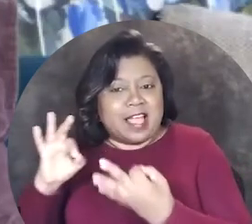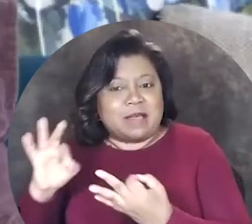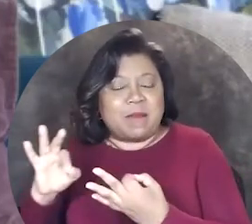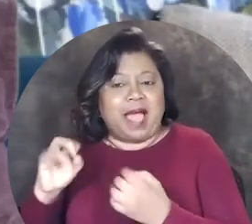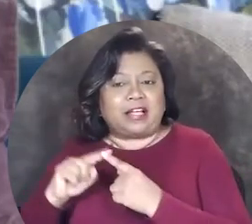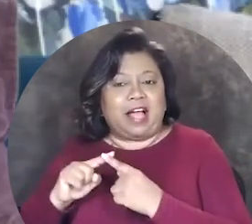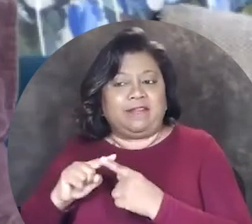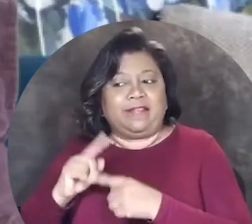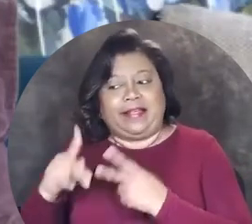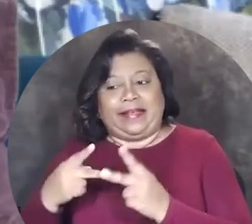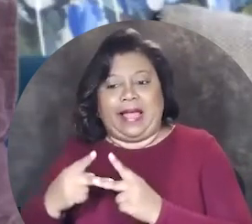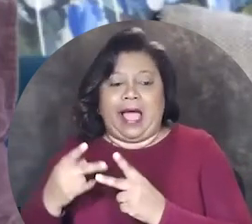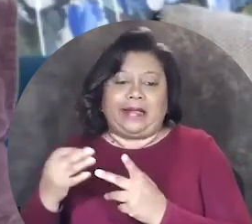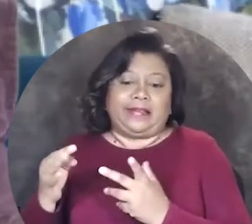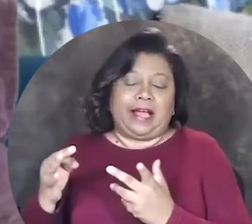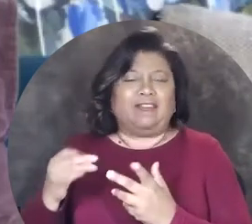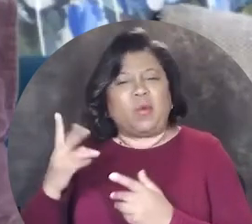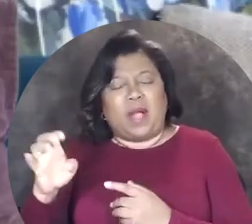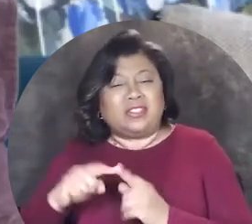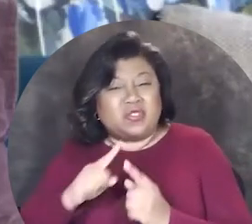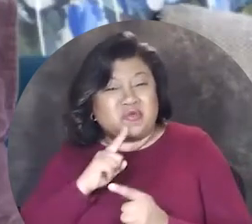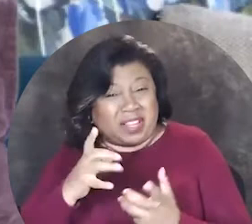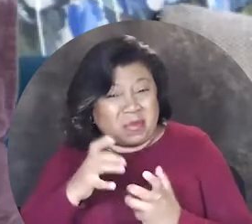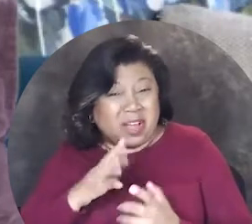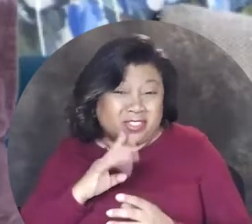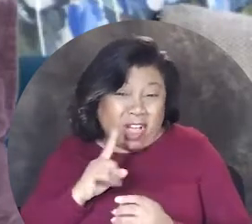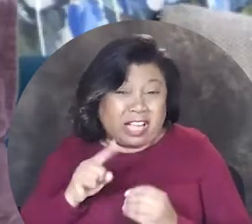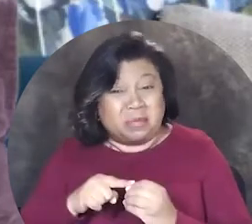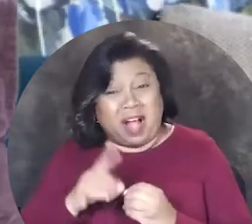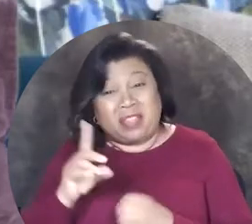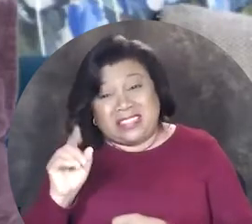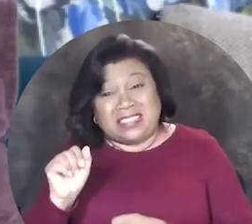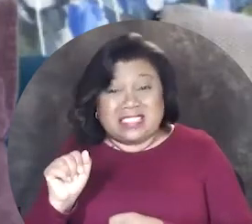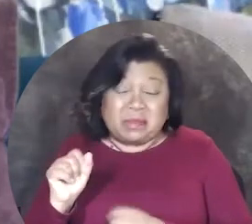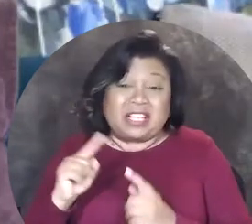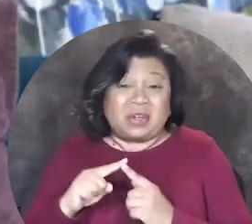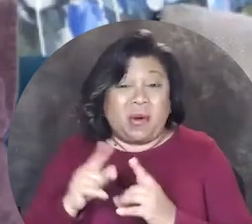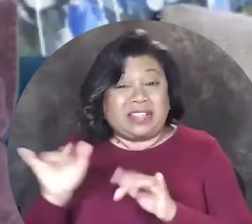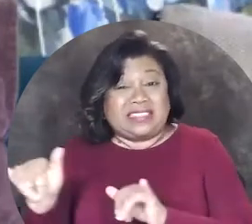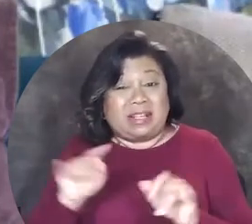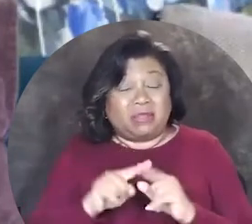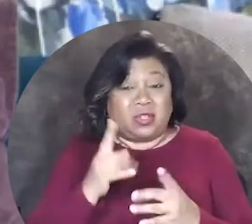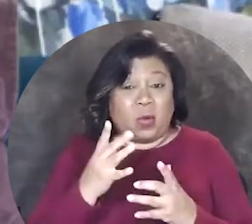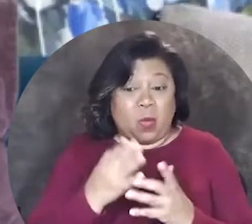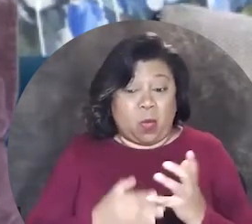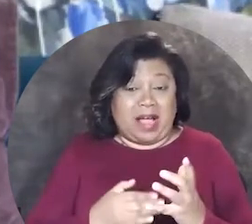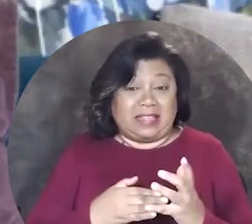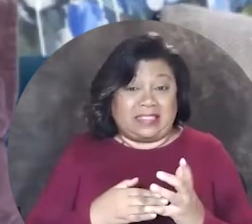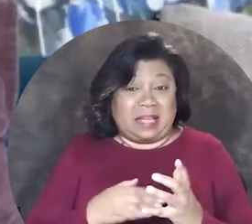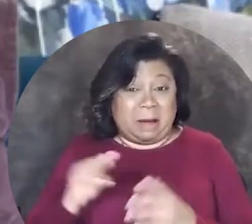feedback of the kind of, well do you really want to talk about the disability, so similar to what